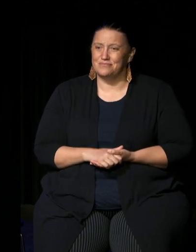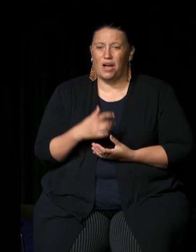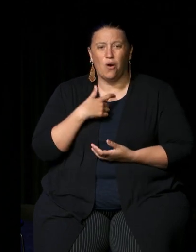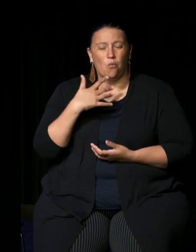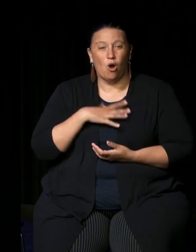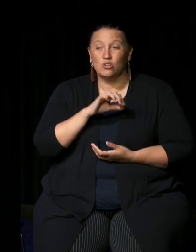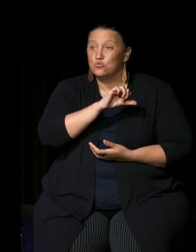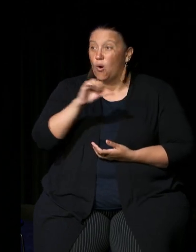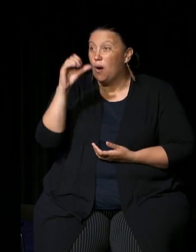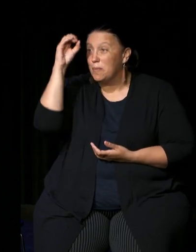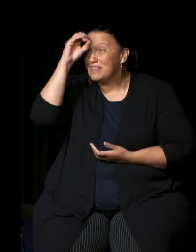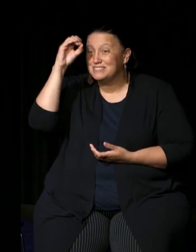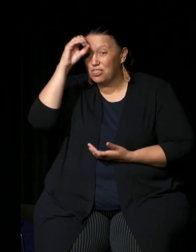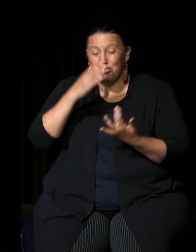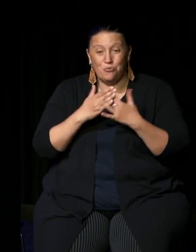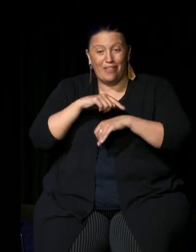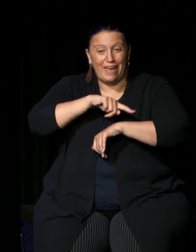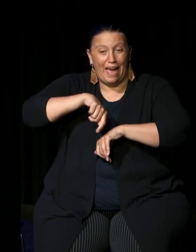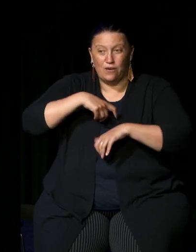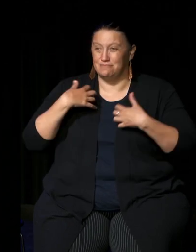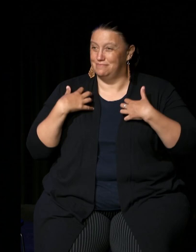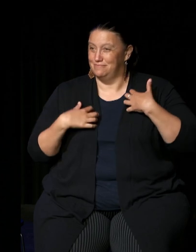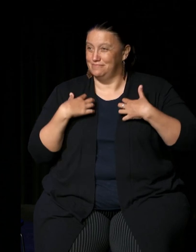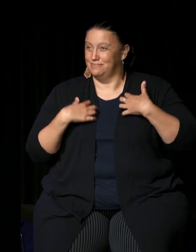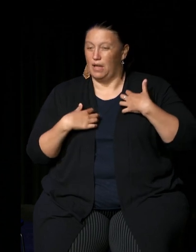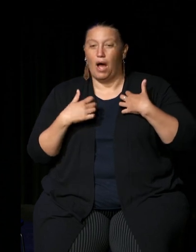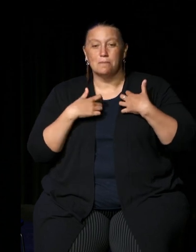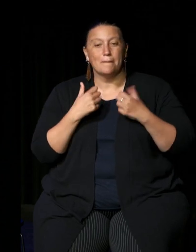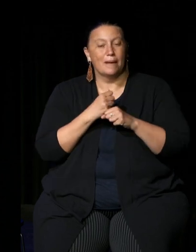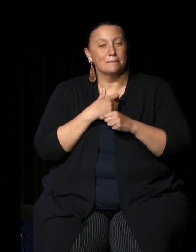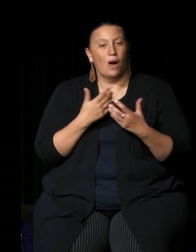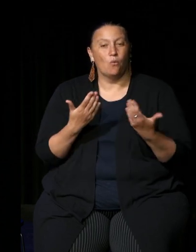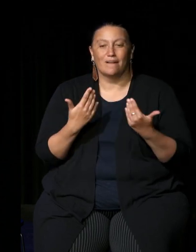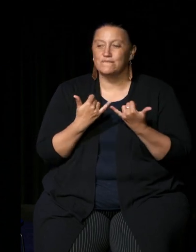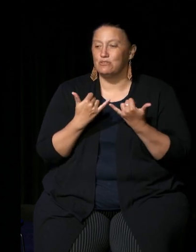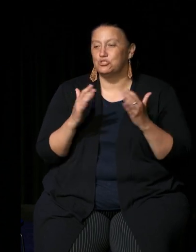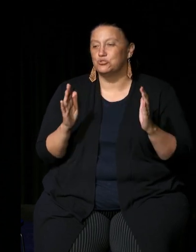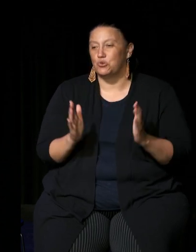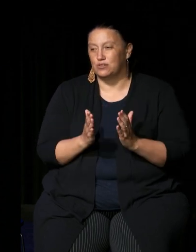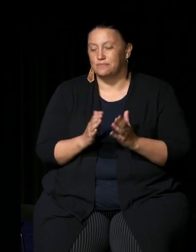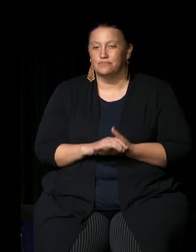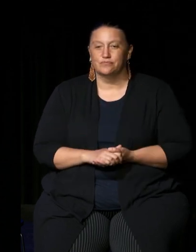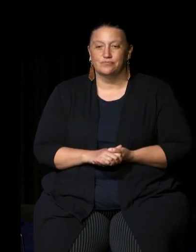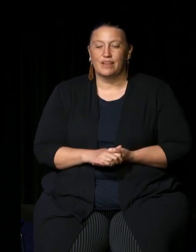your opinions throughout the hour and I'll make my welcome very short I'll do the abridged version